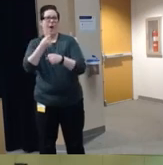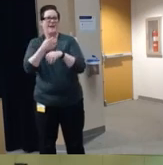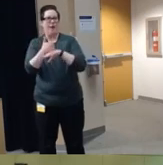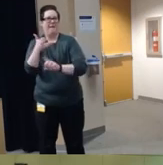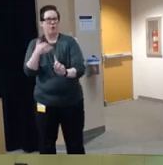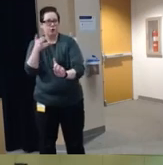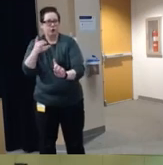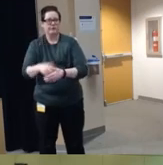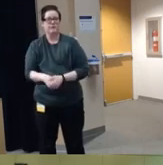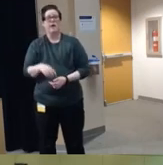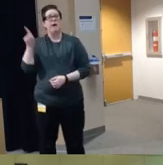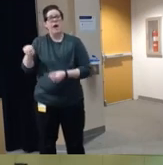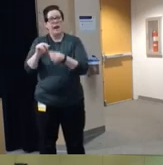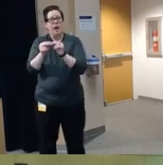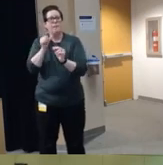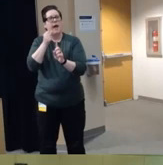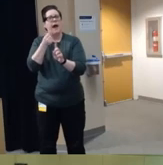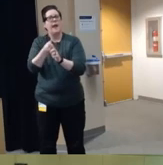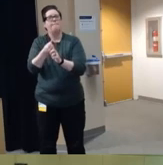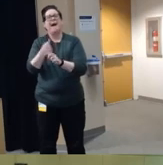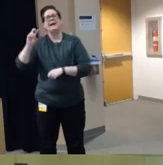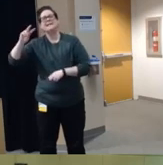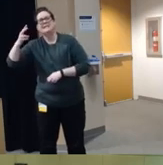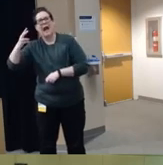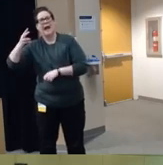these figures don't account for the impact of secondary exposures to firearm violence